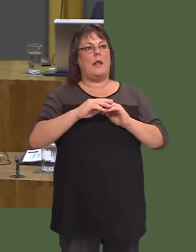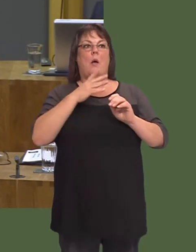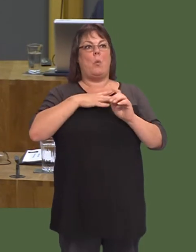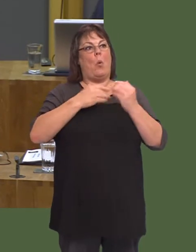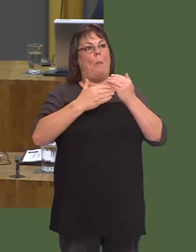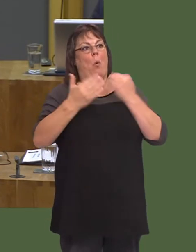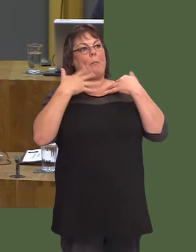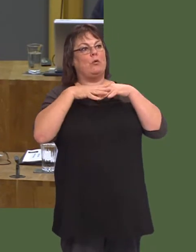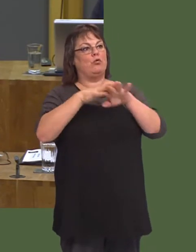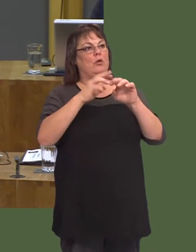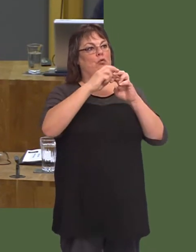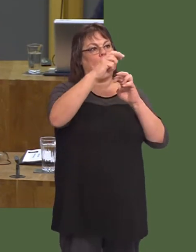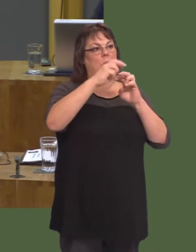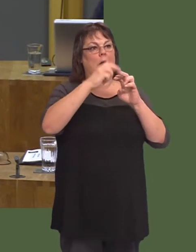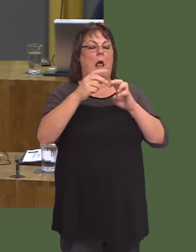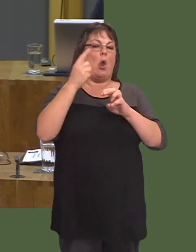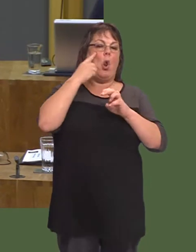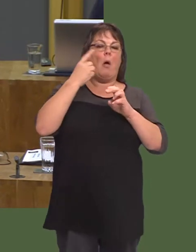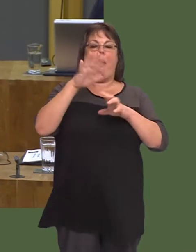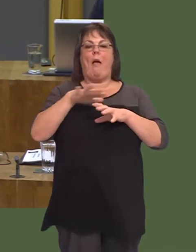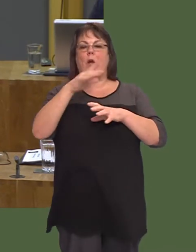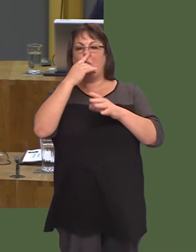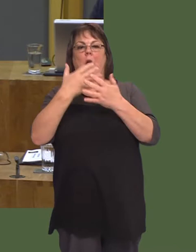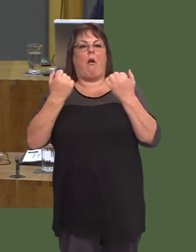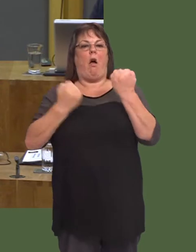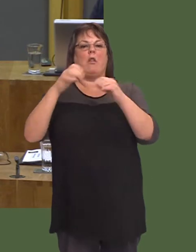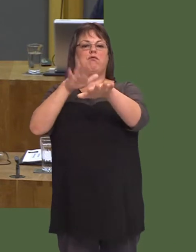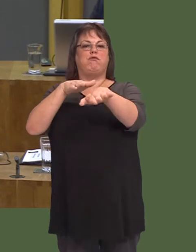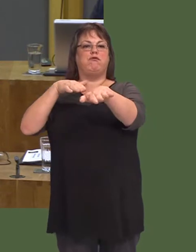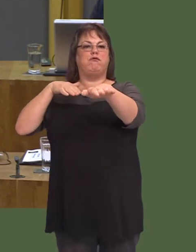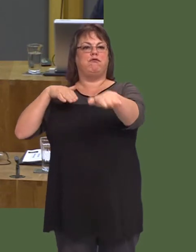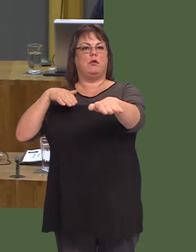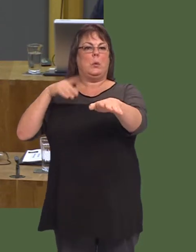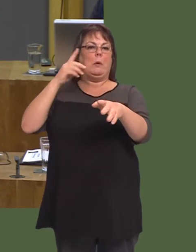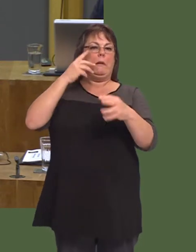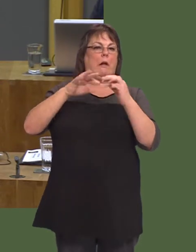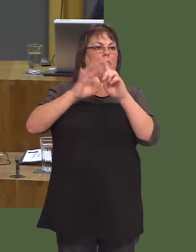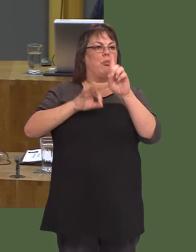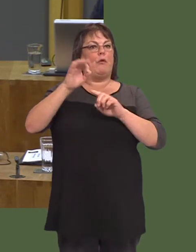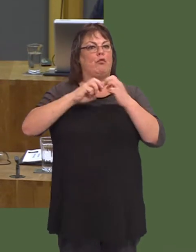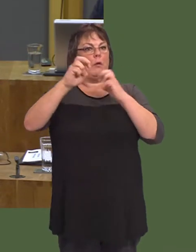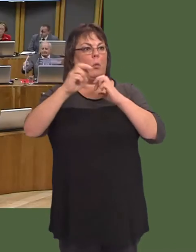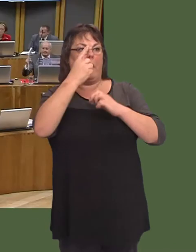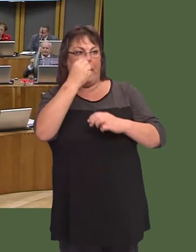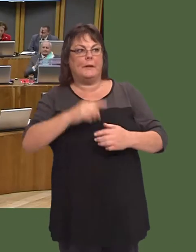more mainstream, and working with local partners to identify pinch-point areas and deliver infrastructure improvements to smooth traffic flow.